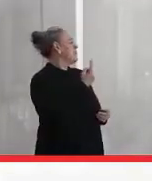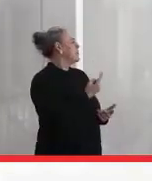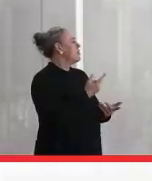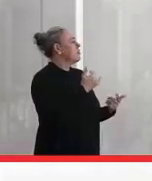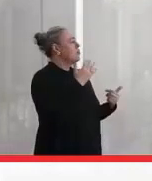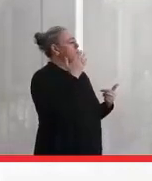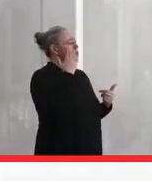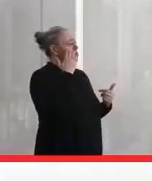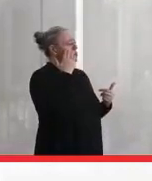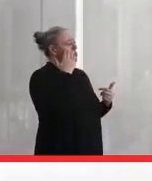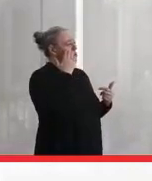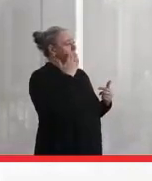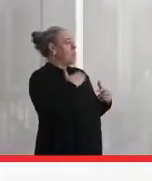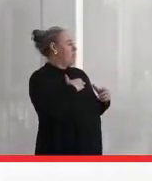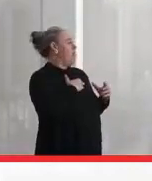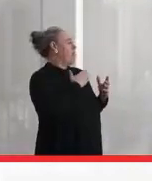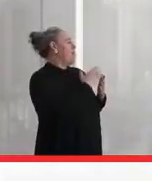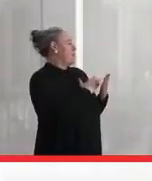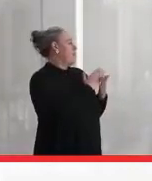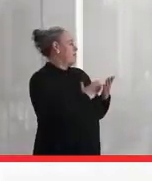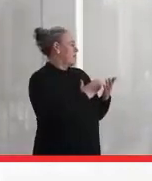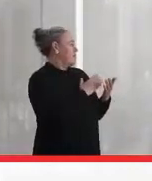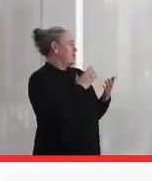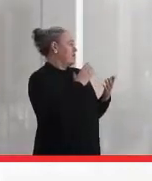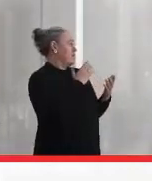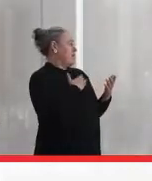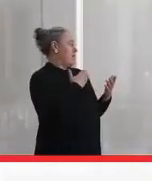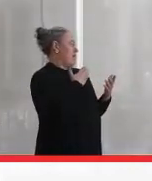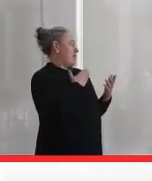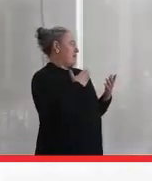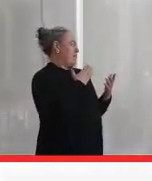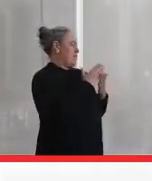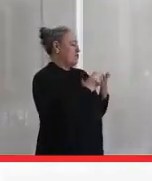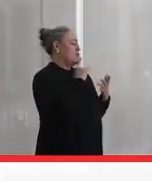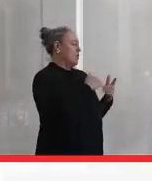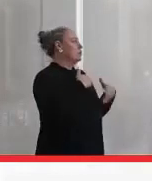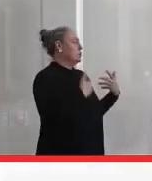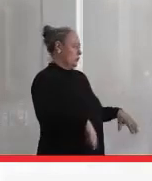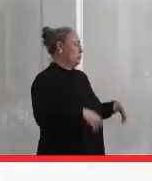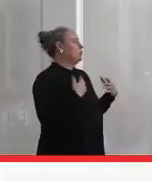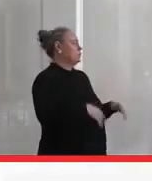A lot of the content in my classes is-- it's pretty heavy, it's pretty heavy stuff.